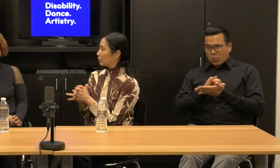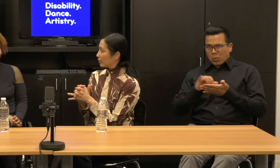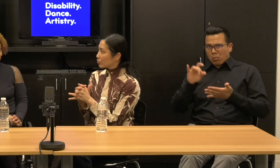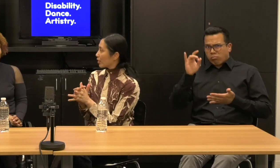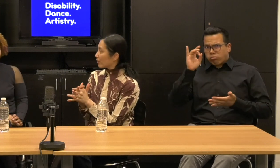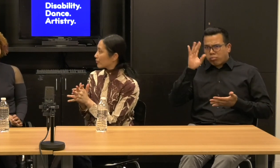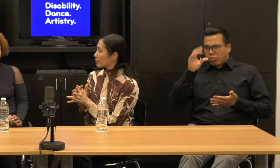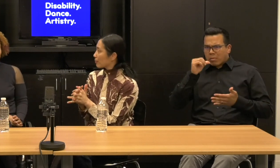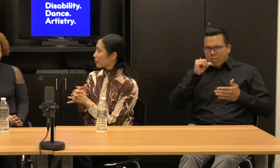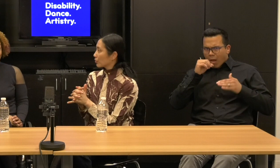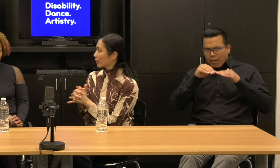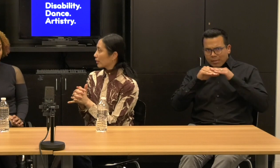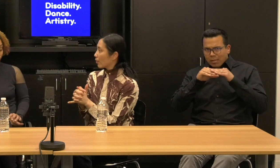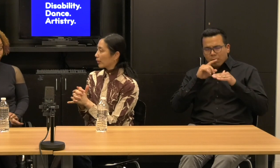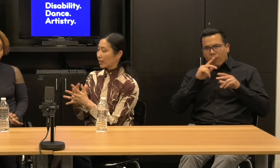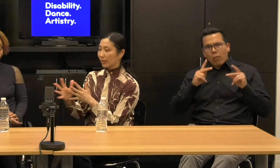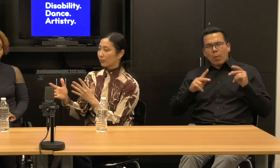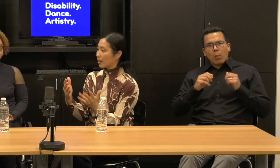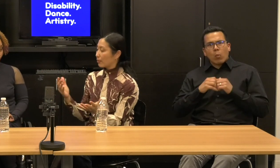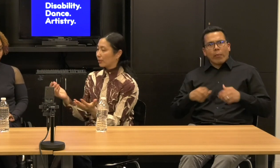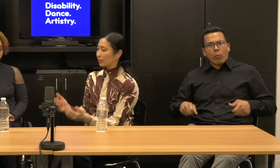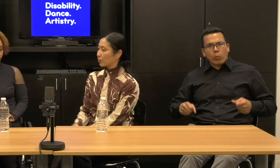in wheelchairs especially going, getting around.